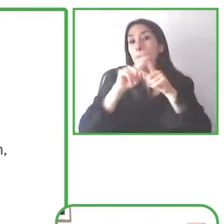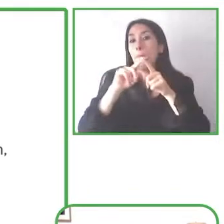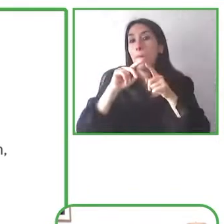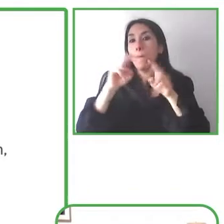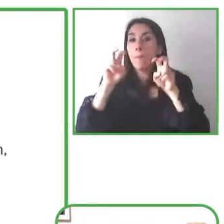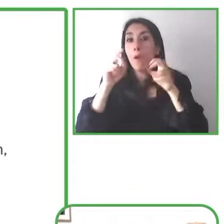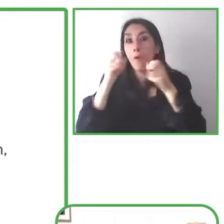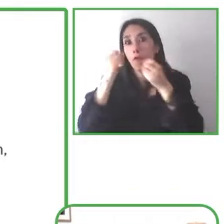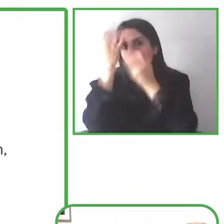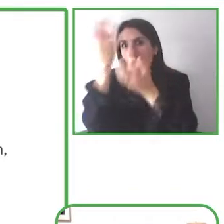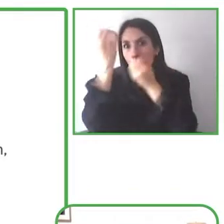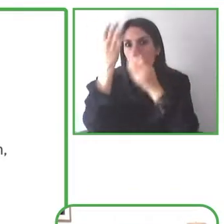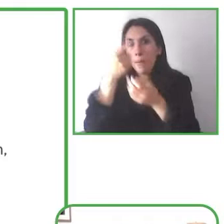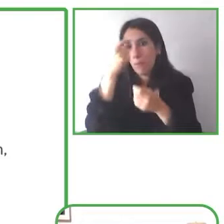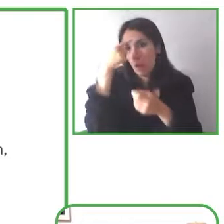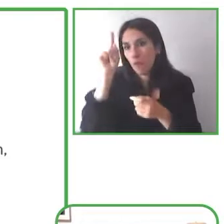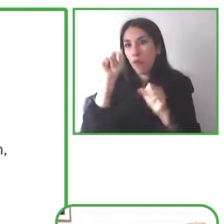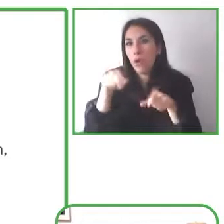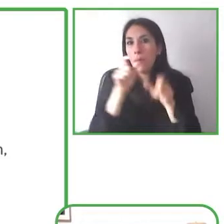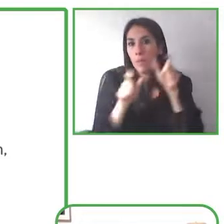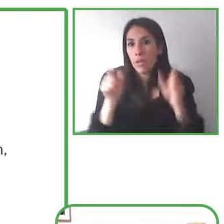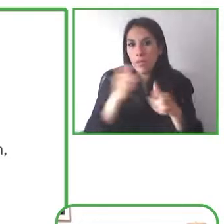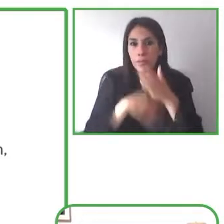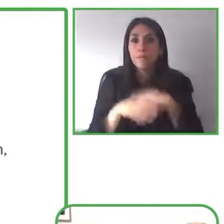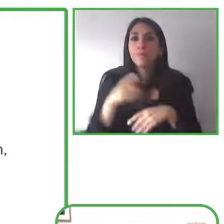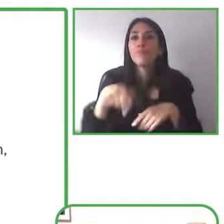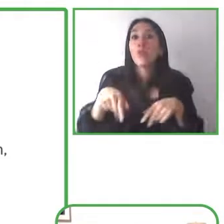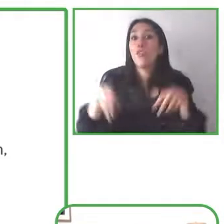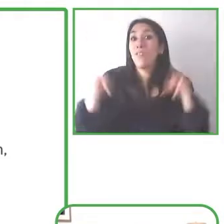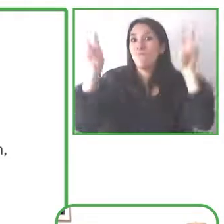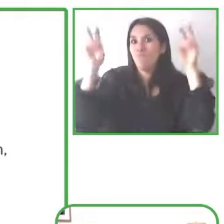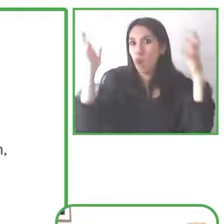video captioning and I’m just on video conferencing as a whole.